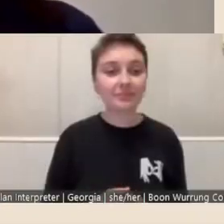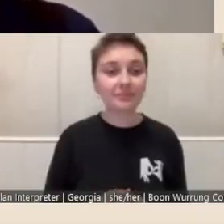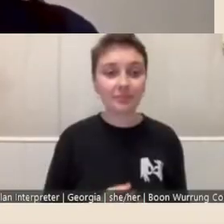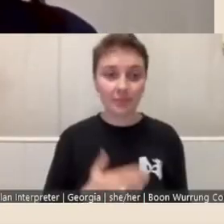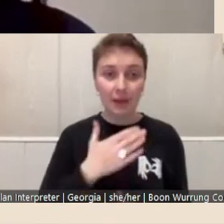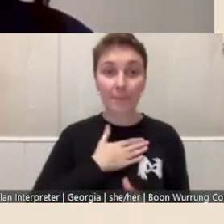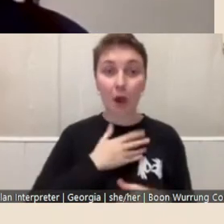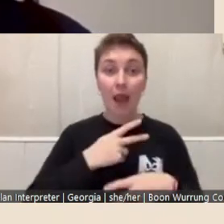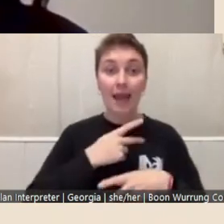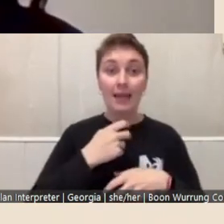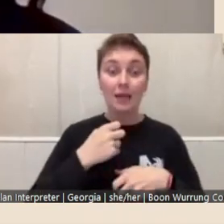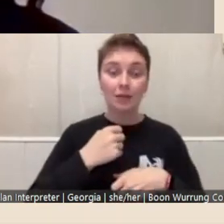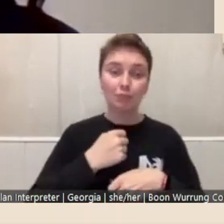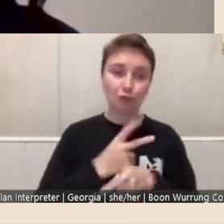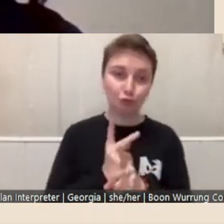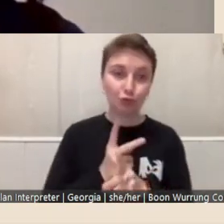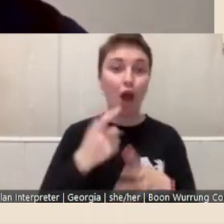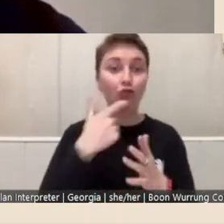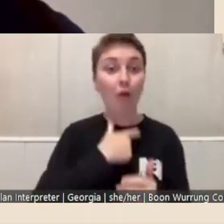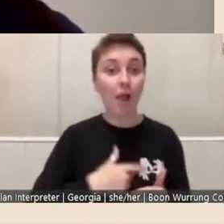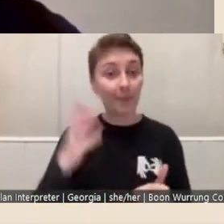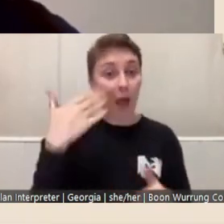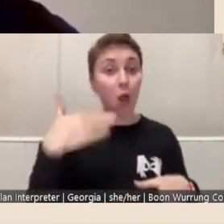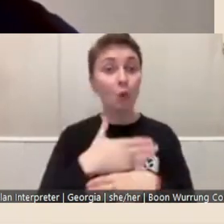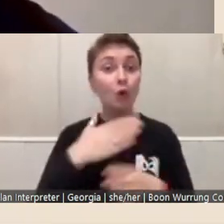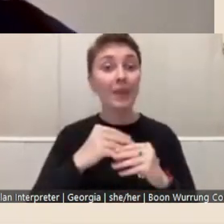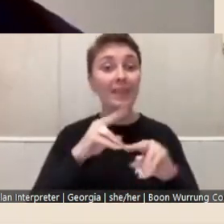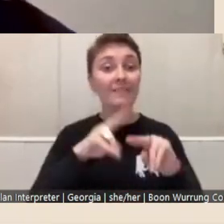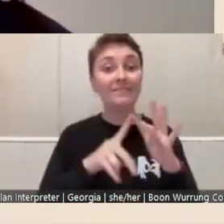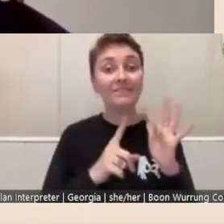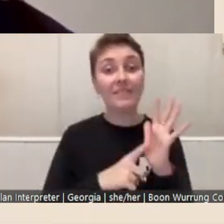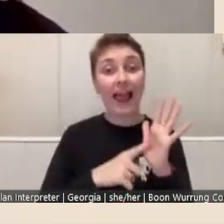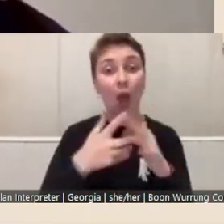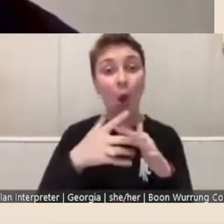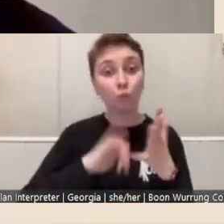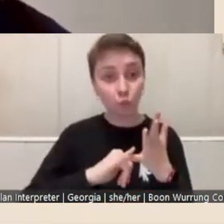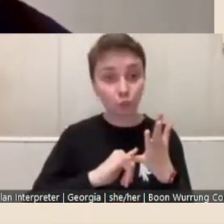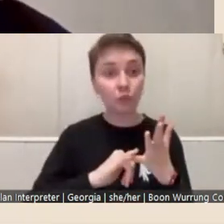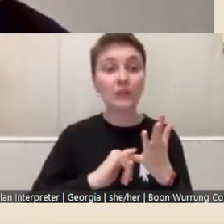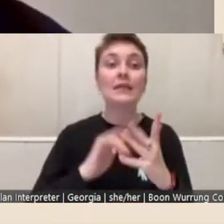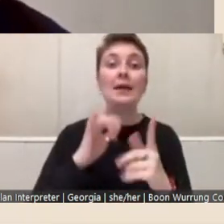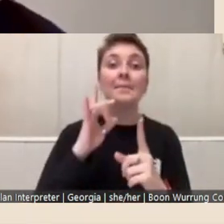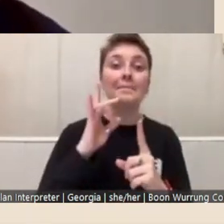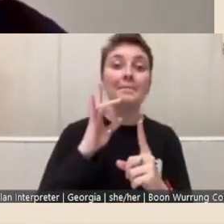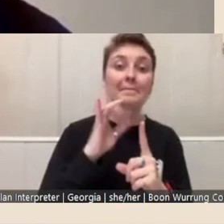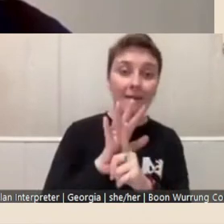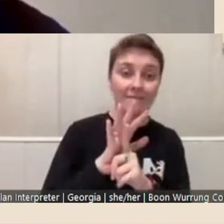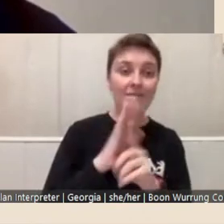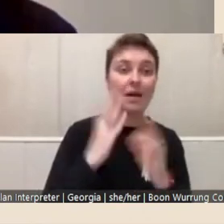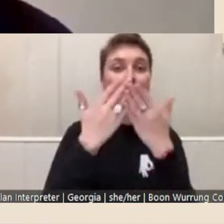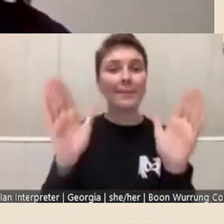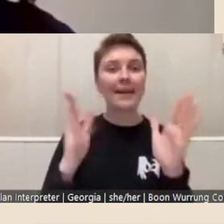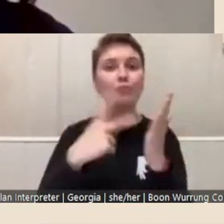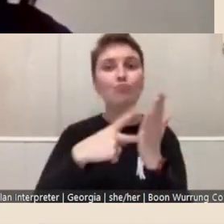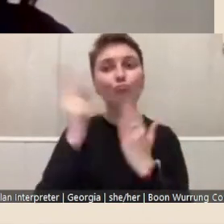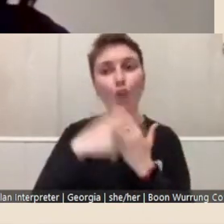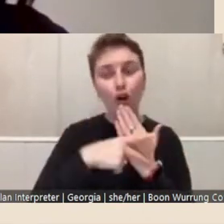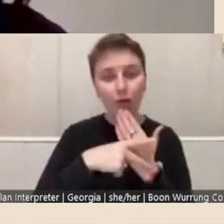I have worked with fellows who have public programs, public-facing outcomes that they